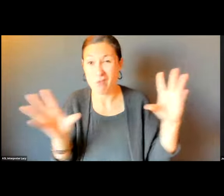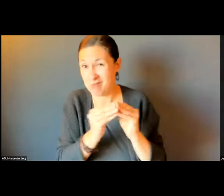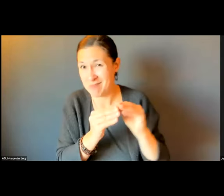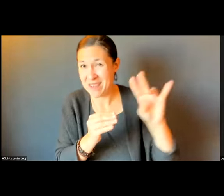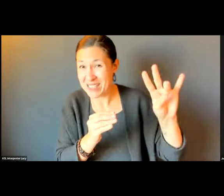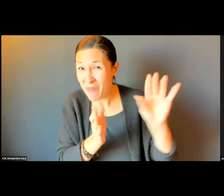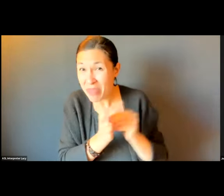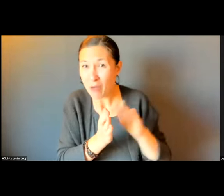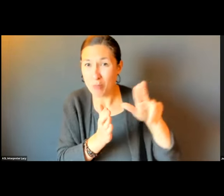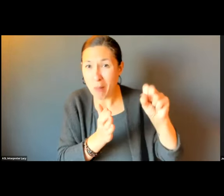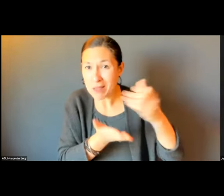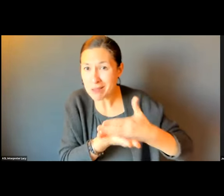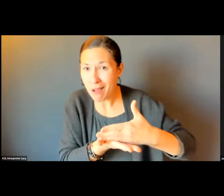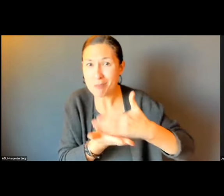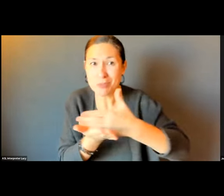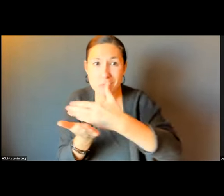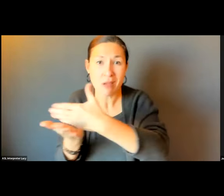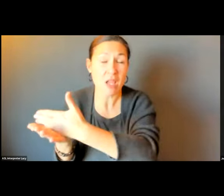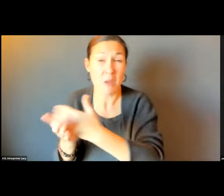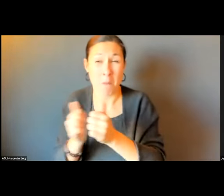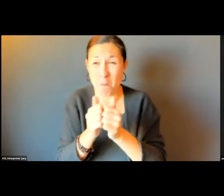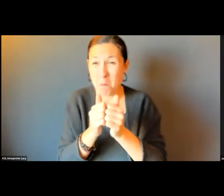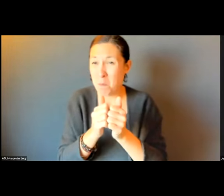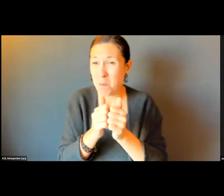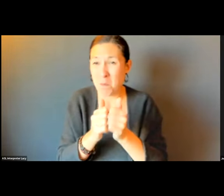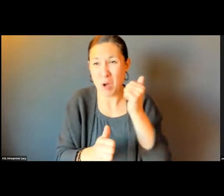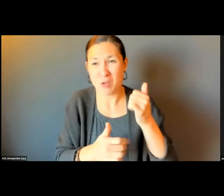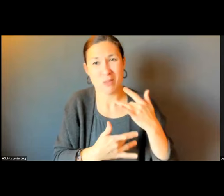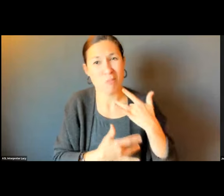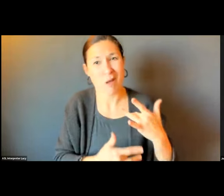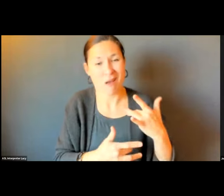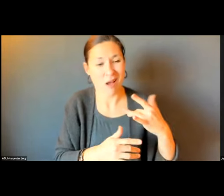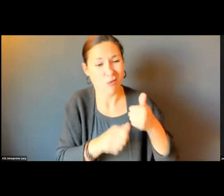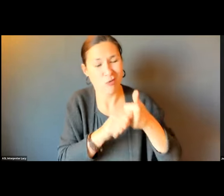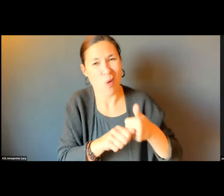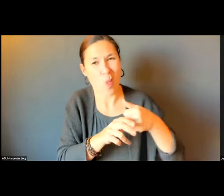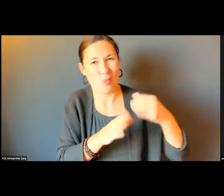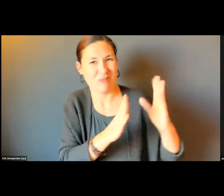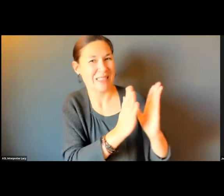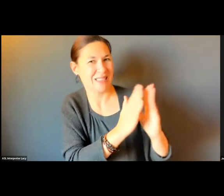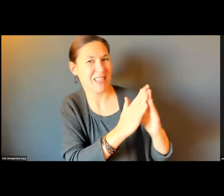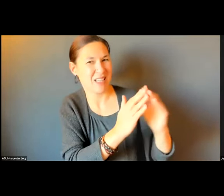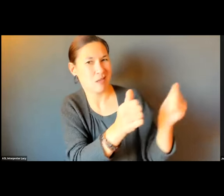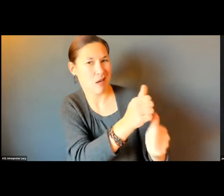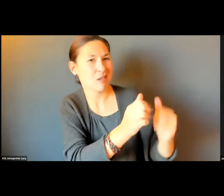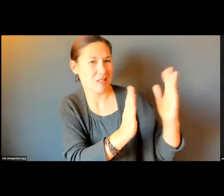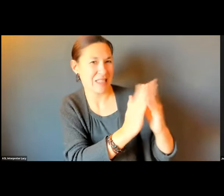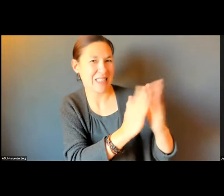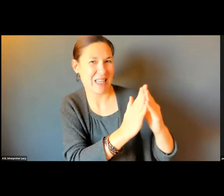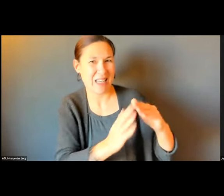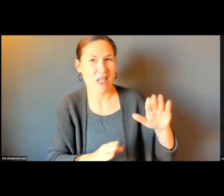GENERALLY, THE VAST MAJORITY OF OUR NEARLY 7,000 BUS STOPS,